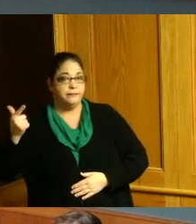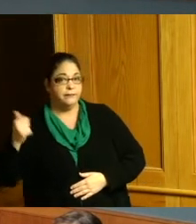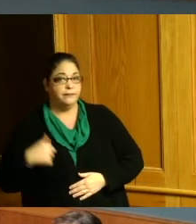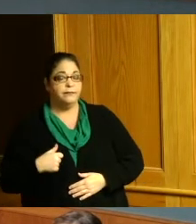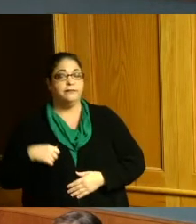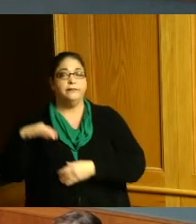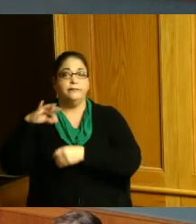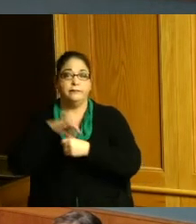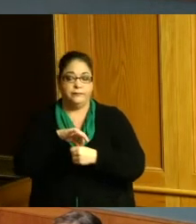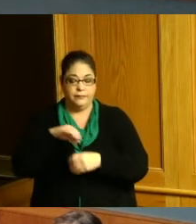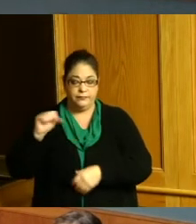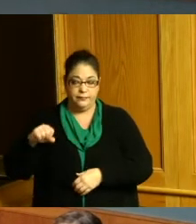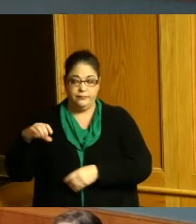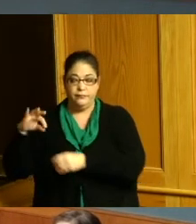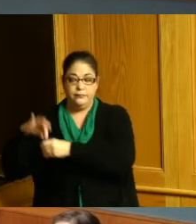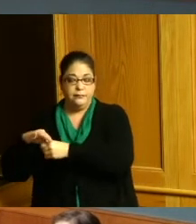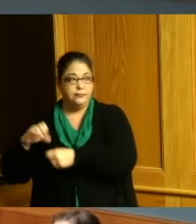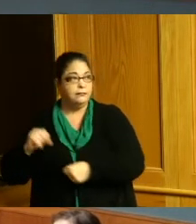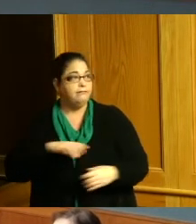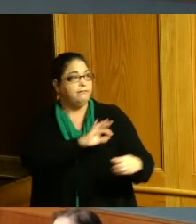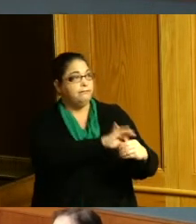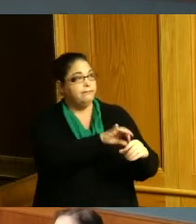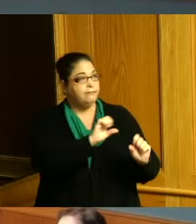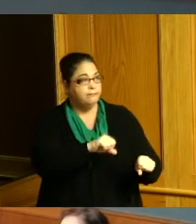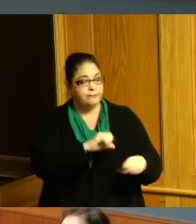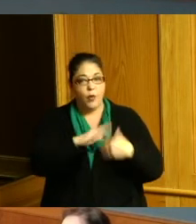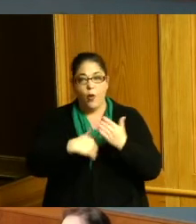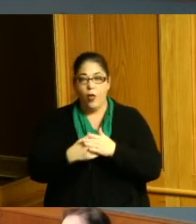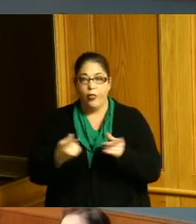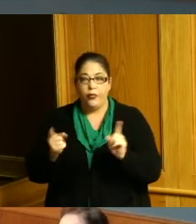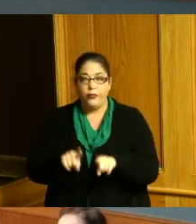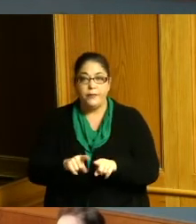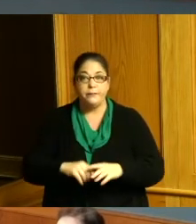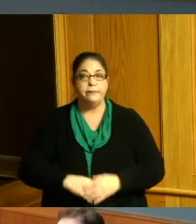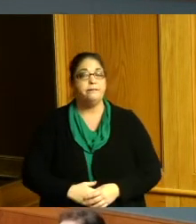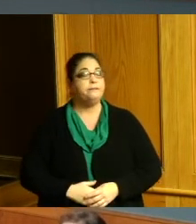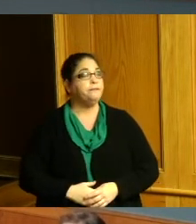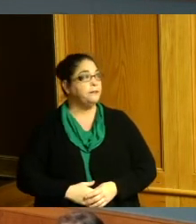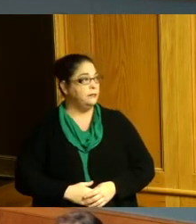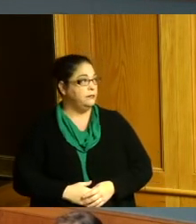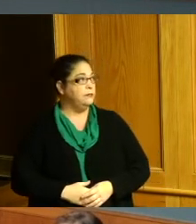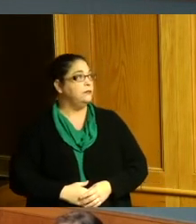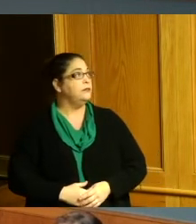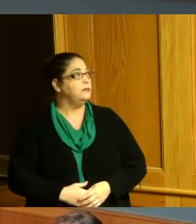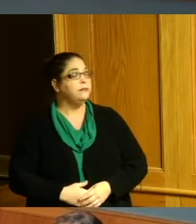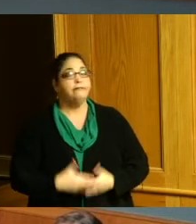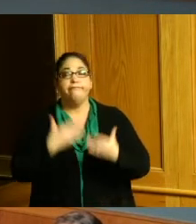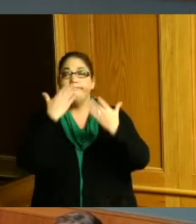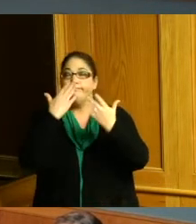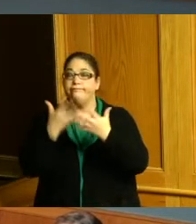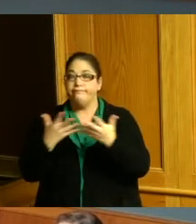Dumas yes Commissioner Reece yes Commissioner Driehaus yes thank you thank you so much okay